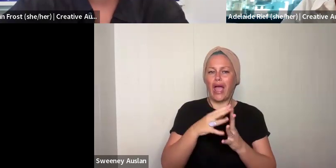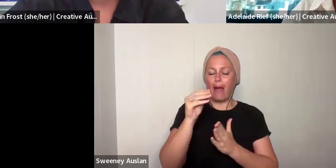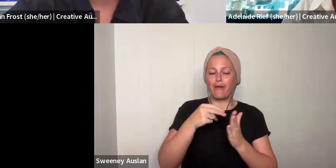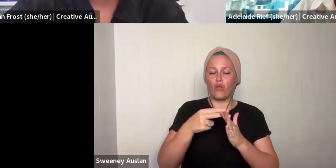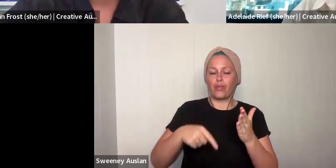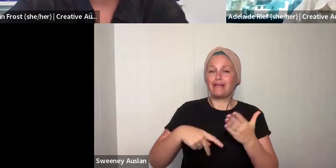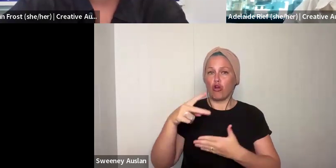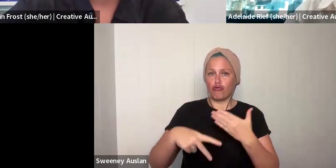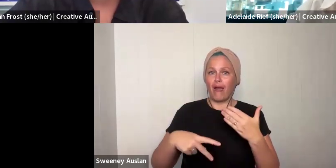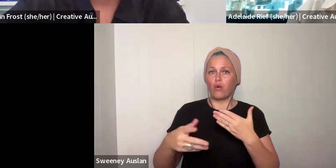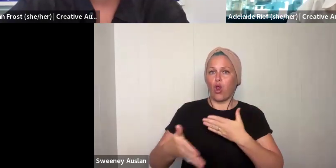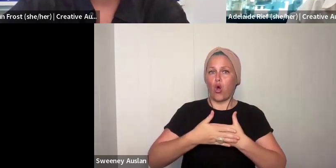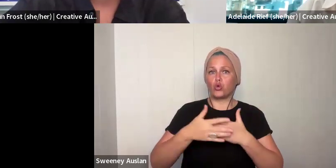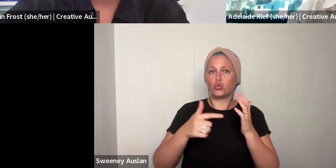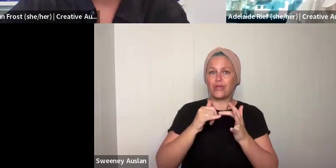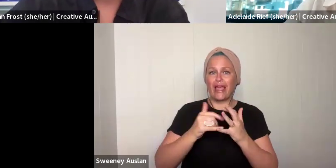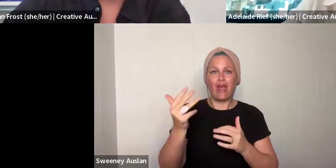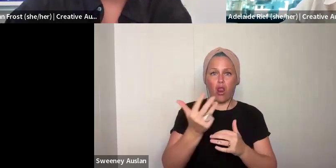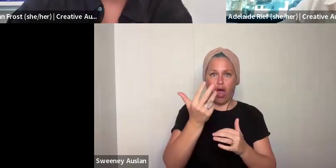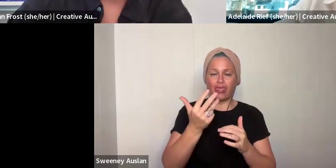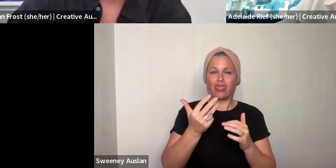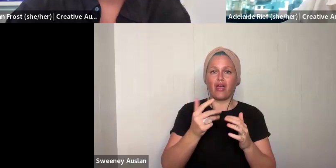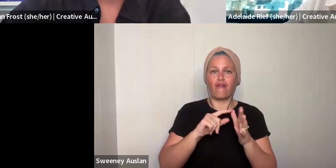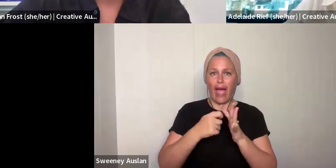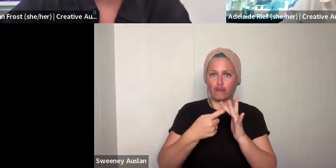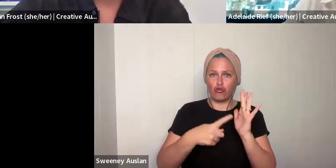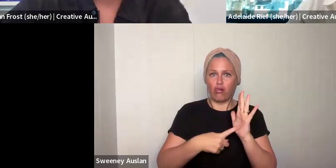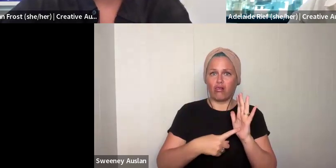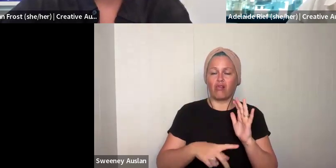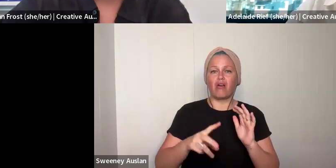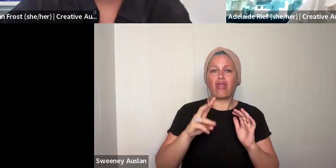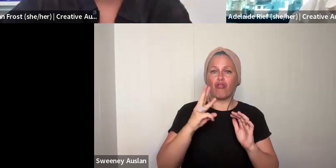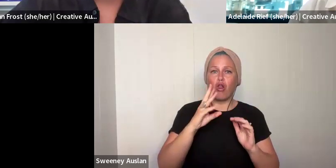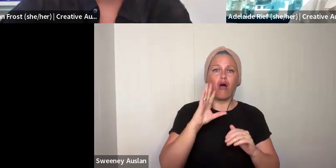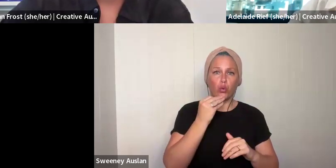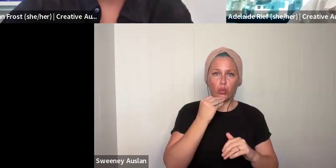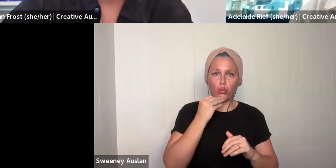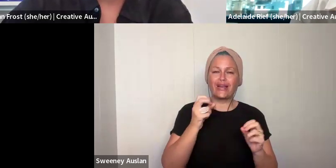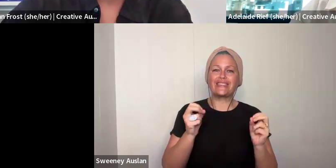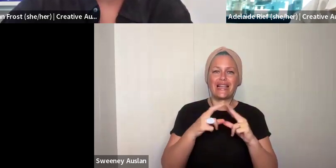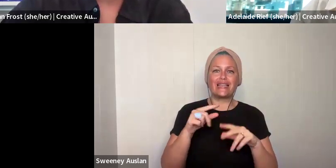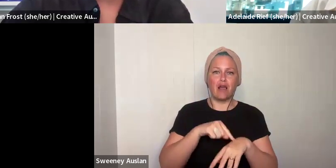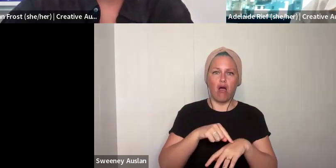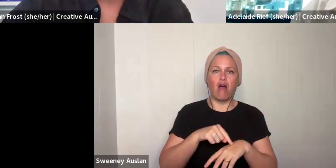going to reiterate what I said at the top about getting in touch with us in the next couple of